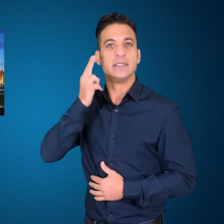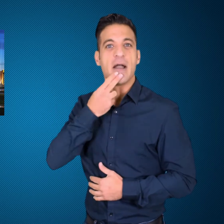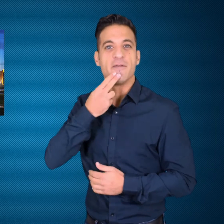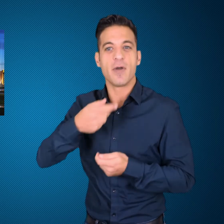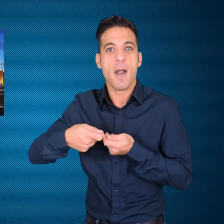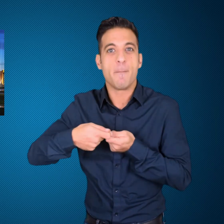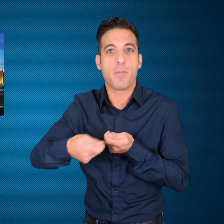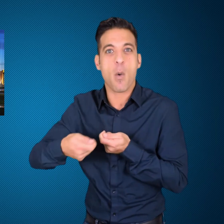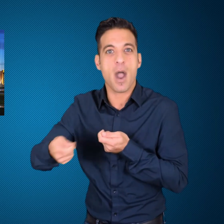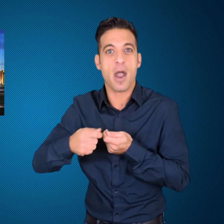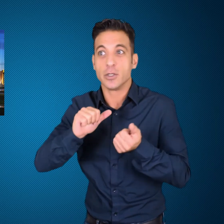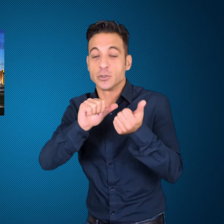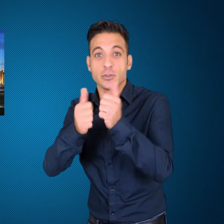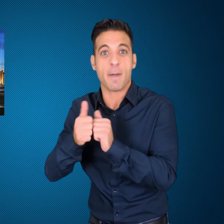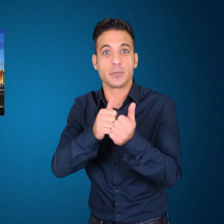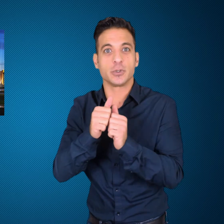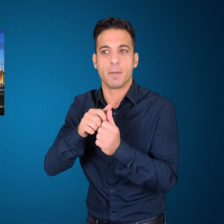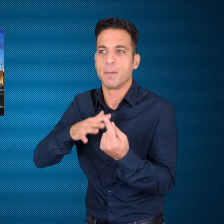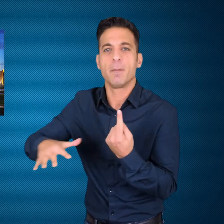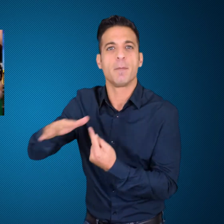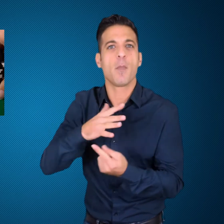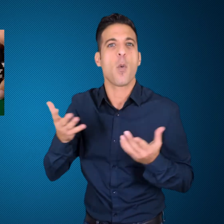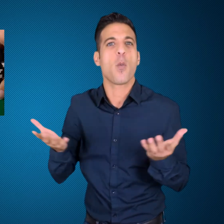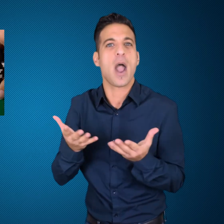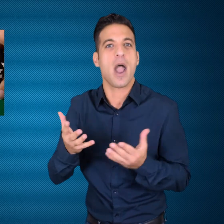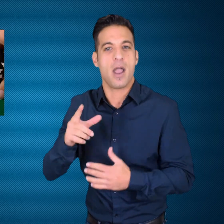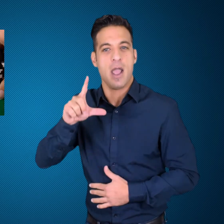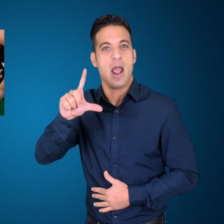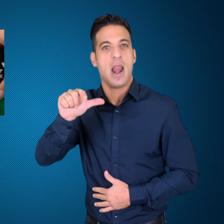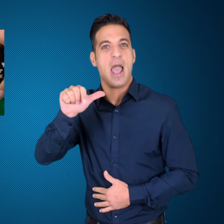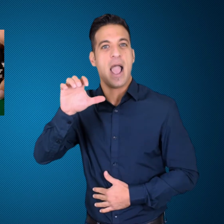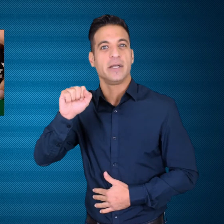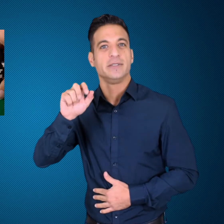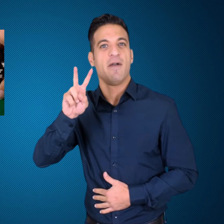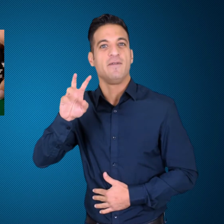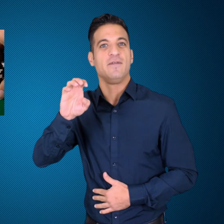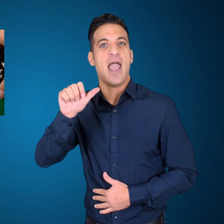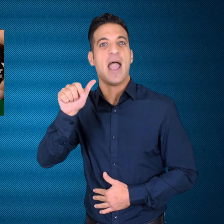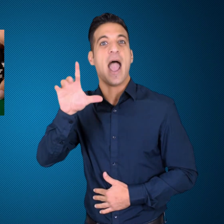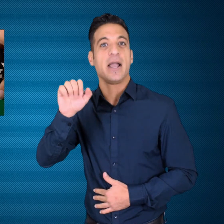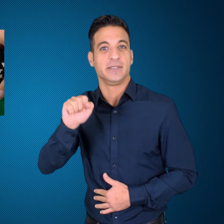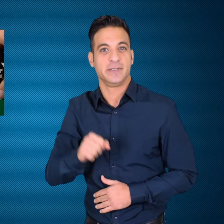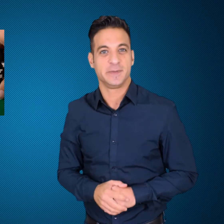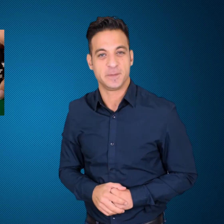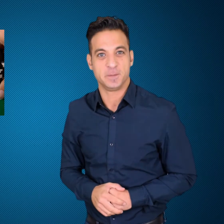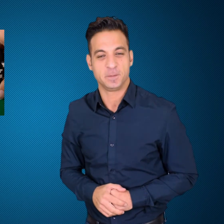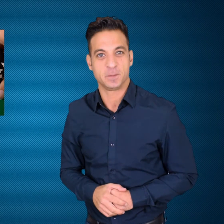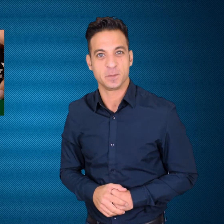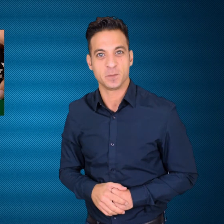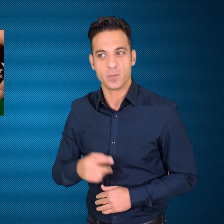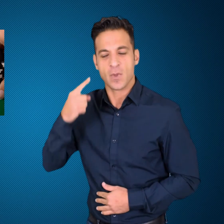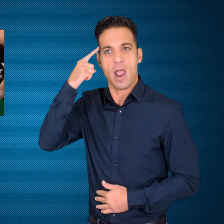Las Vegas and realized there were not